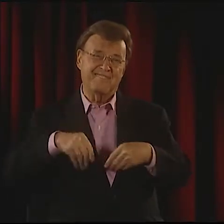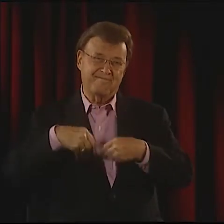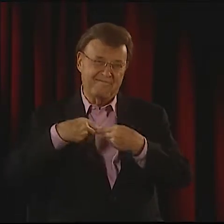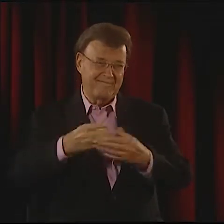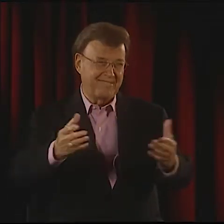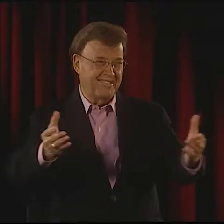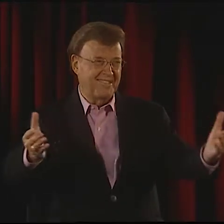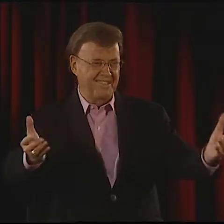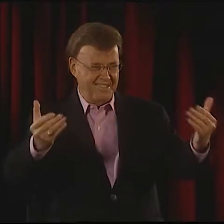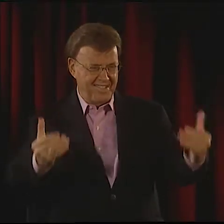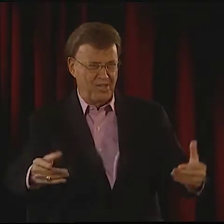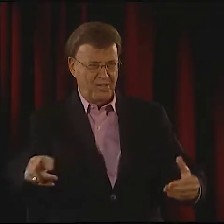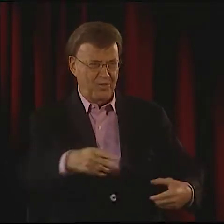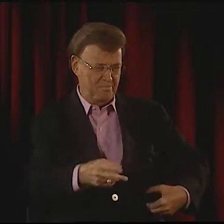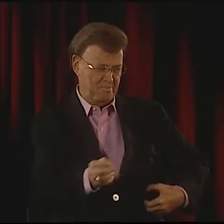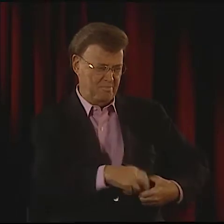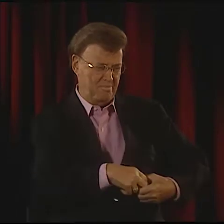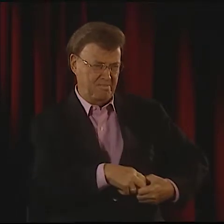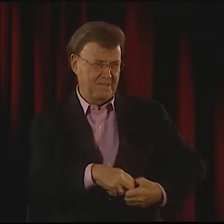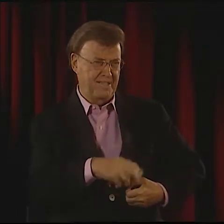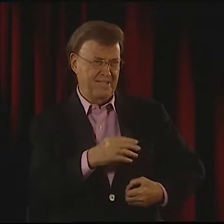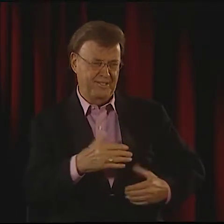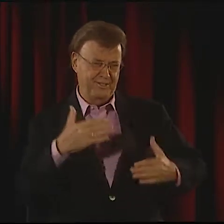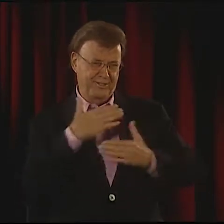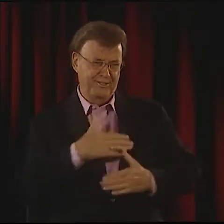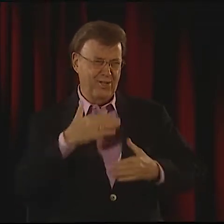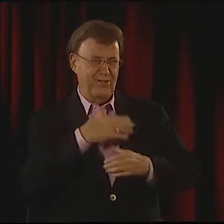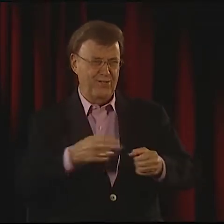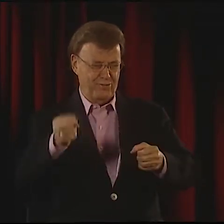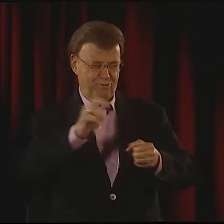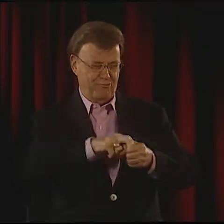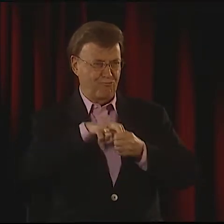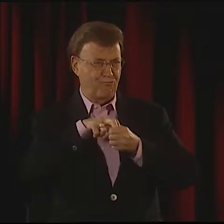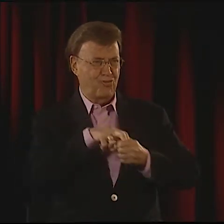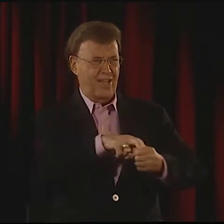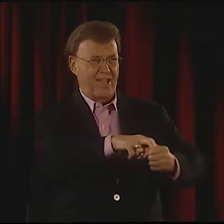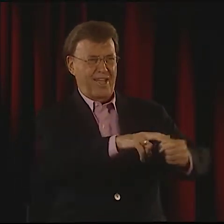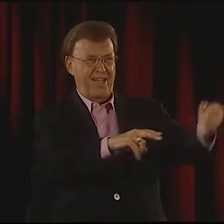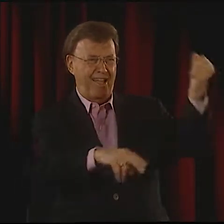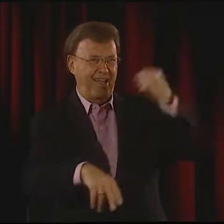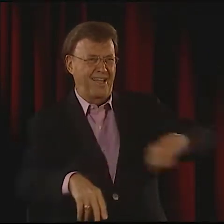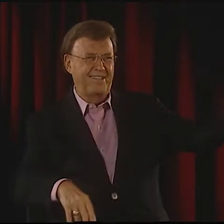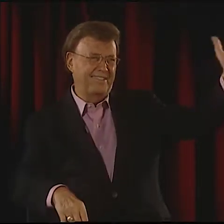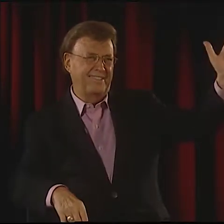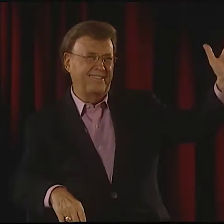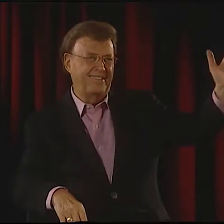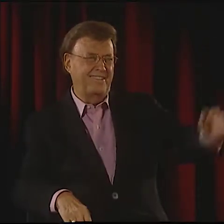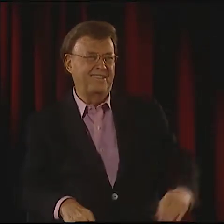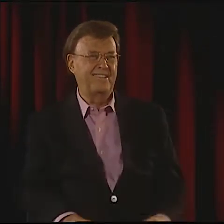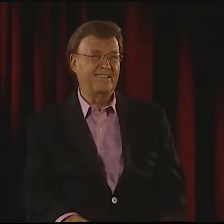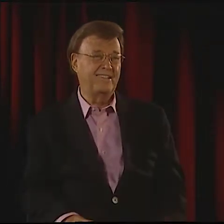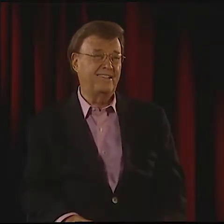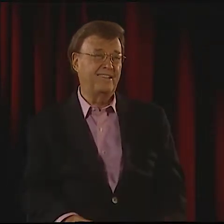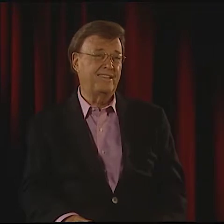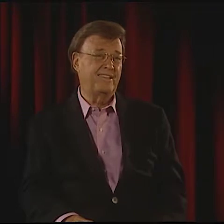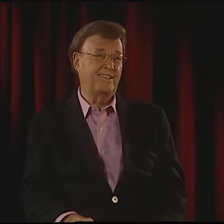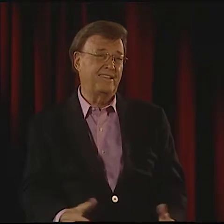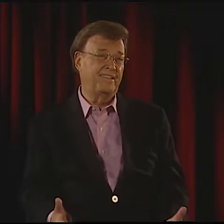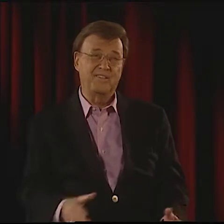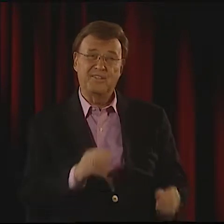I LIVE NOW AND LOOK BACK ON ALL THE TIMES THAT I HAVE GONE THROUGH AND TONIGHT I WILL PRESENT THEM TO YOU, SO STRAP ON YOUR SEAT BELTS.